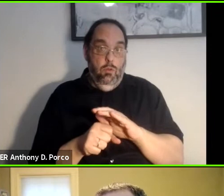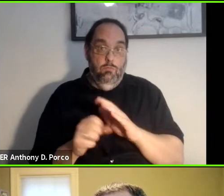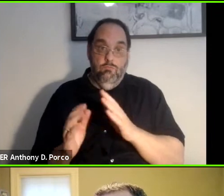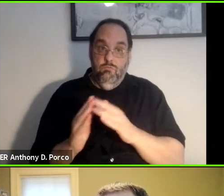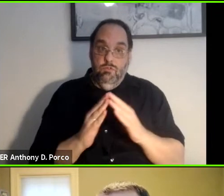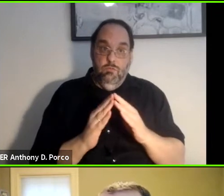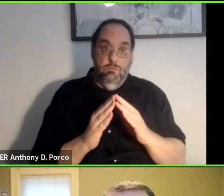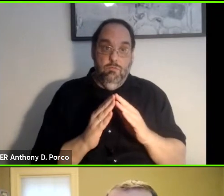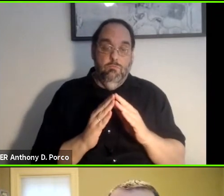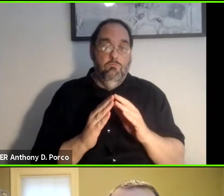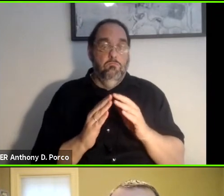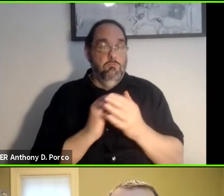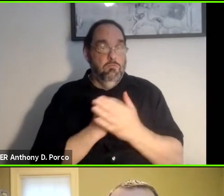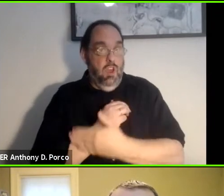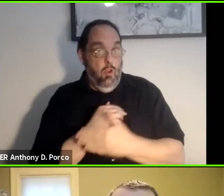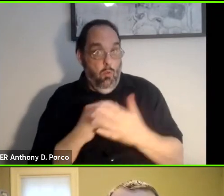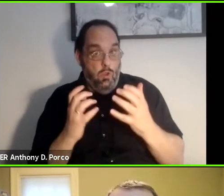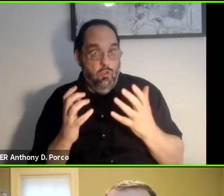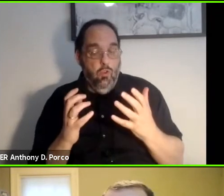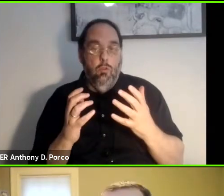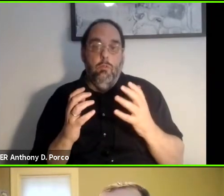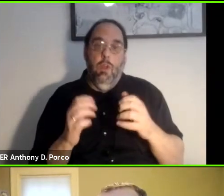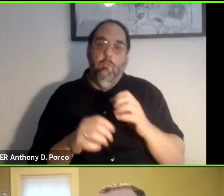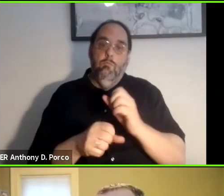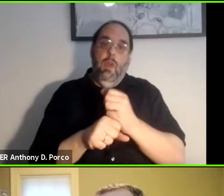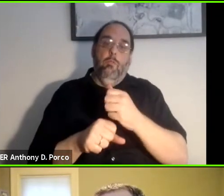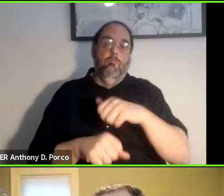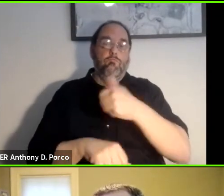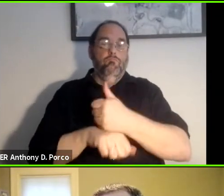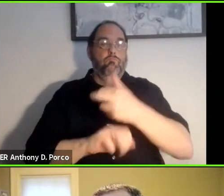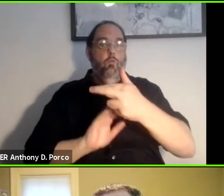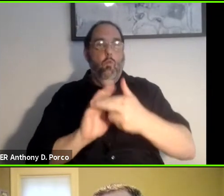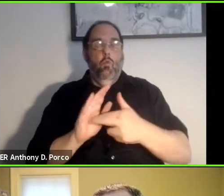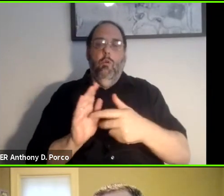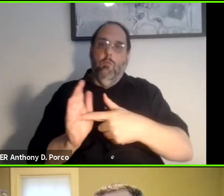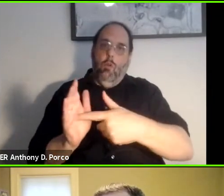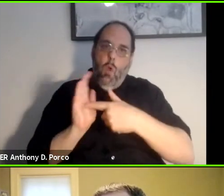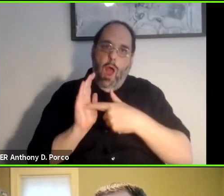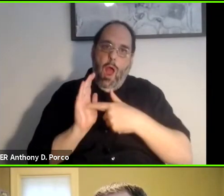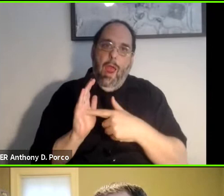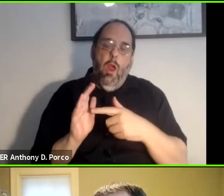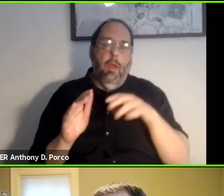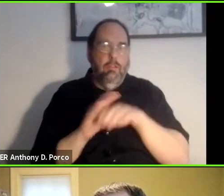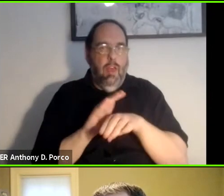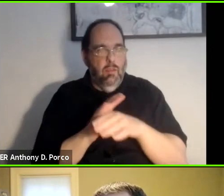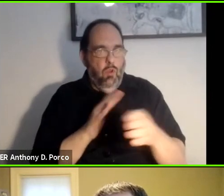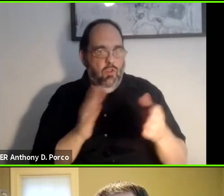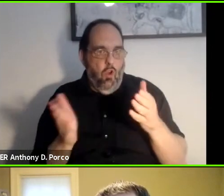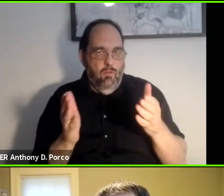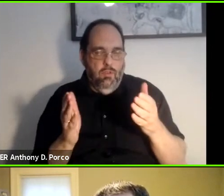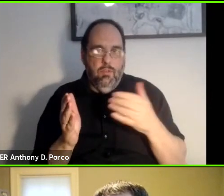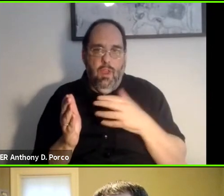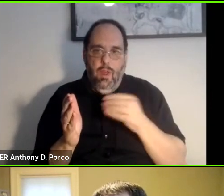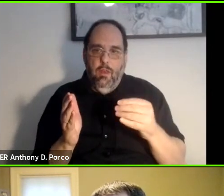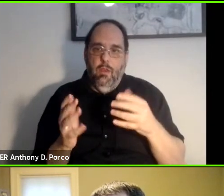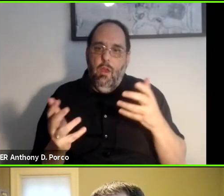through public policy create rules that require accessible service and accommodations to be made.